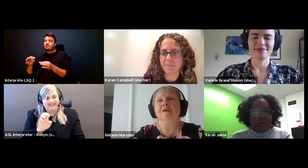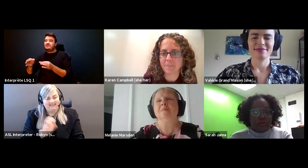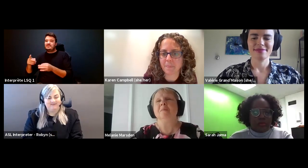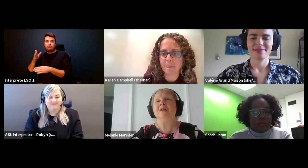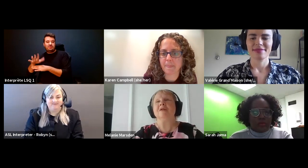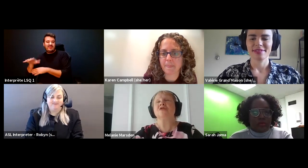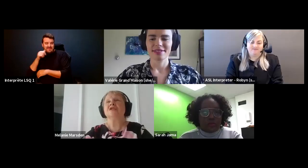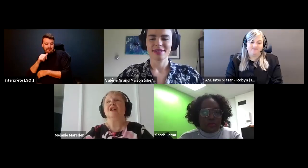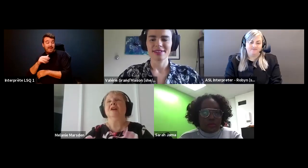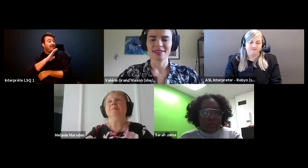Karen Campbell (she/her): language.